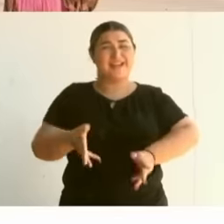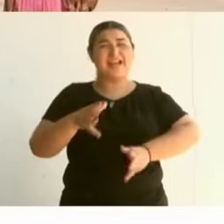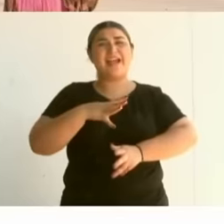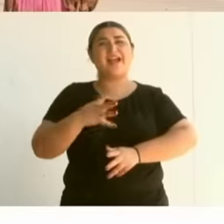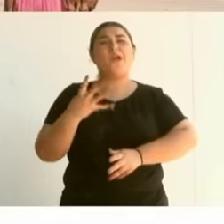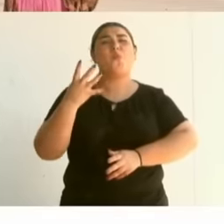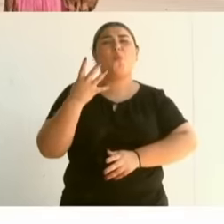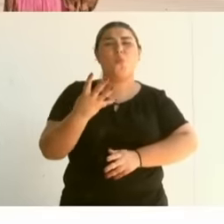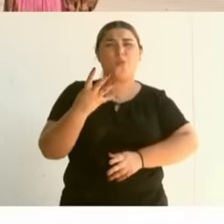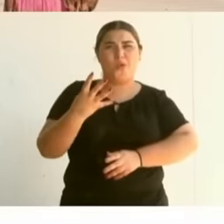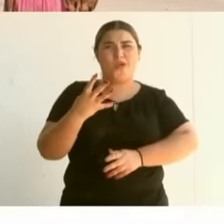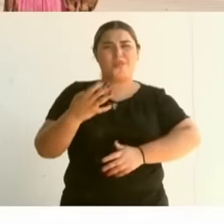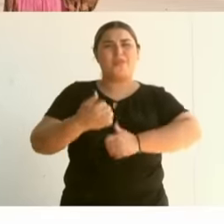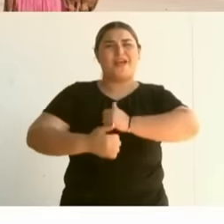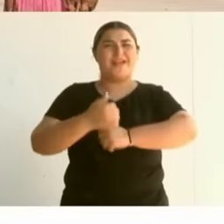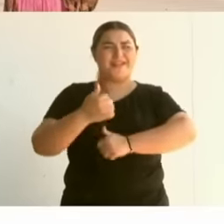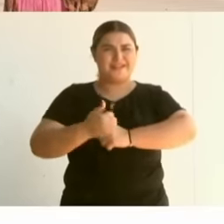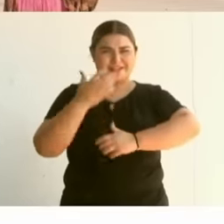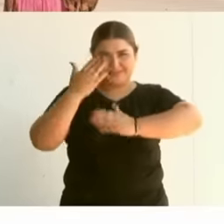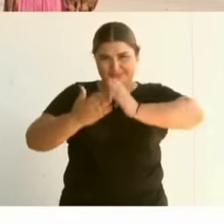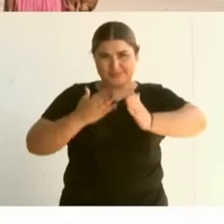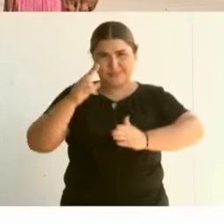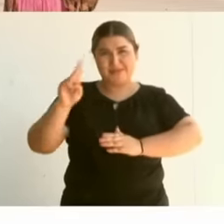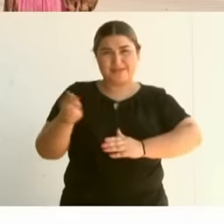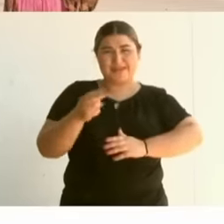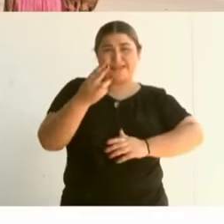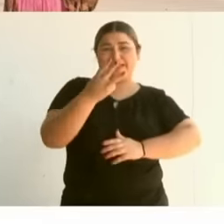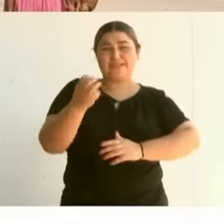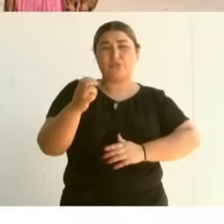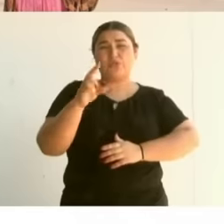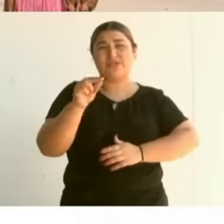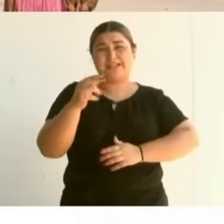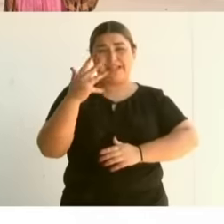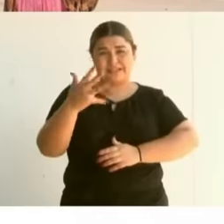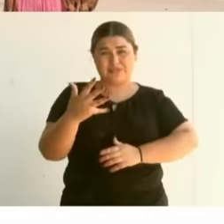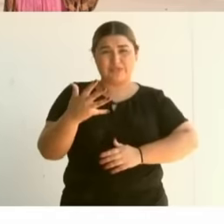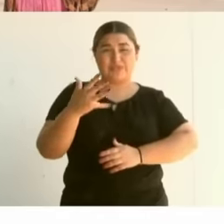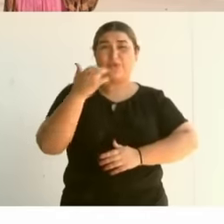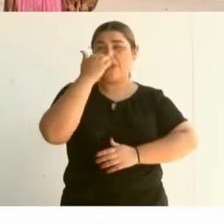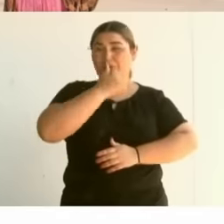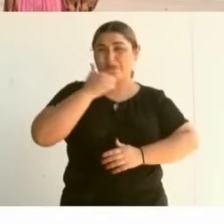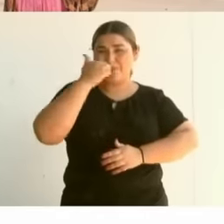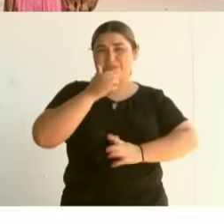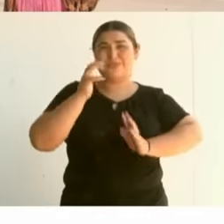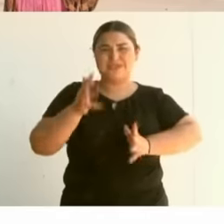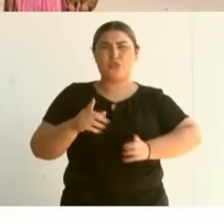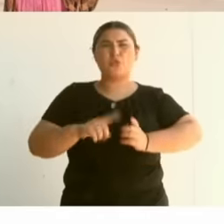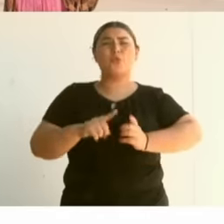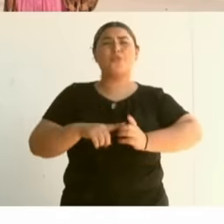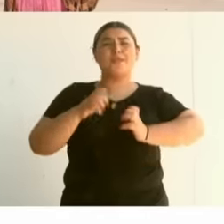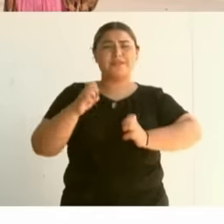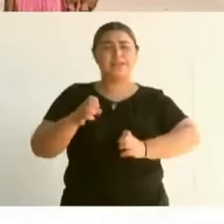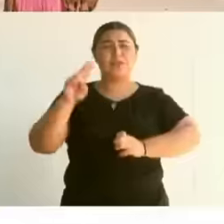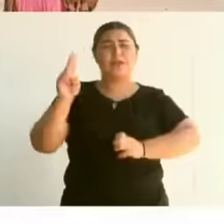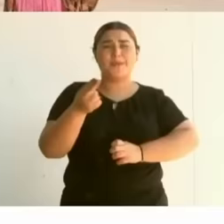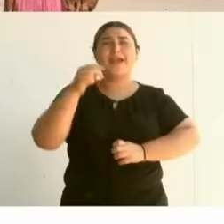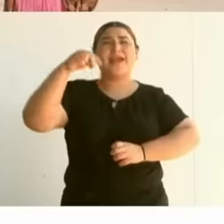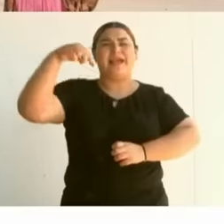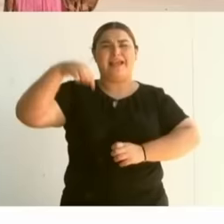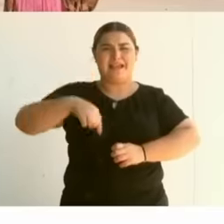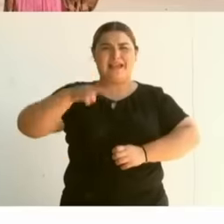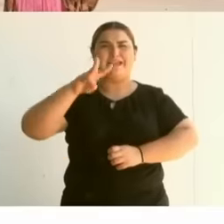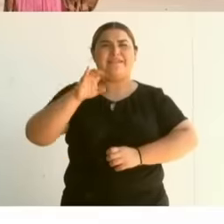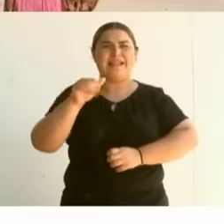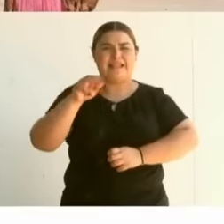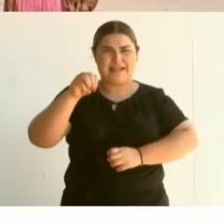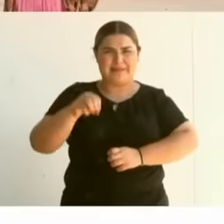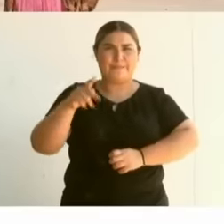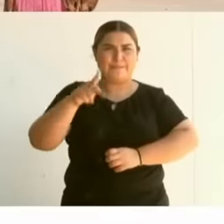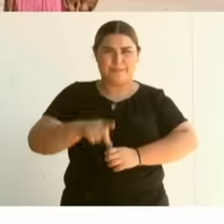385 students, the headquarters of the university is Right here in the town of Vica,